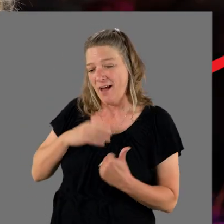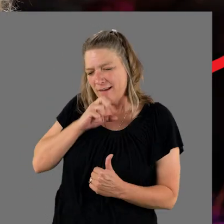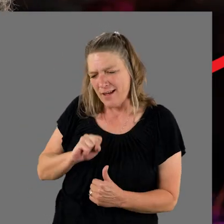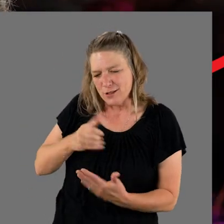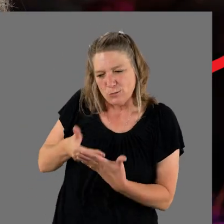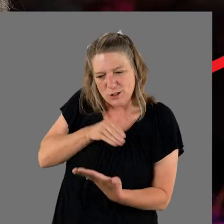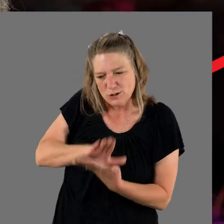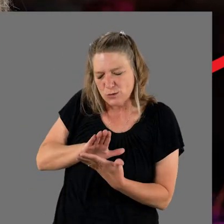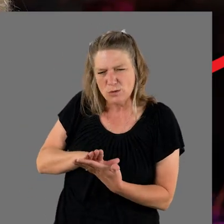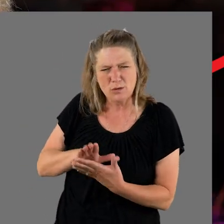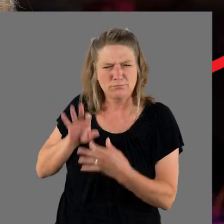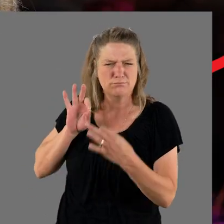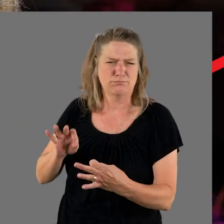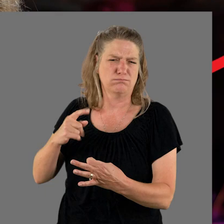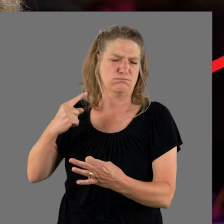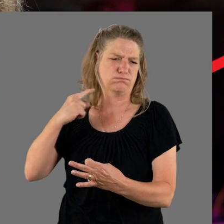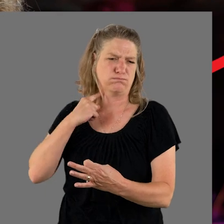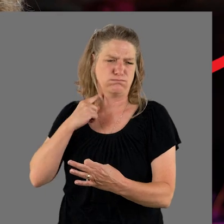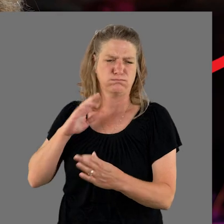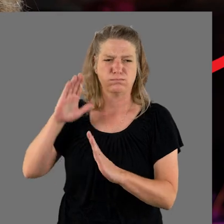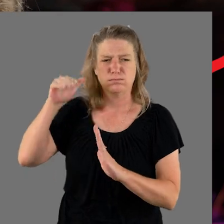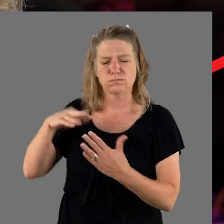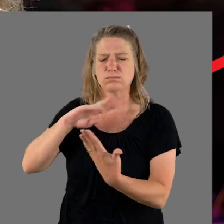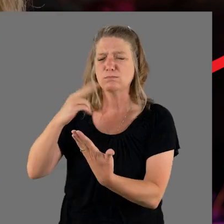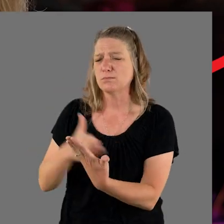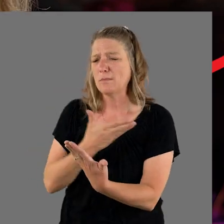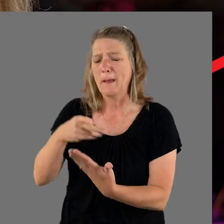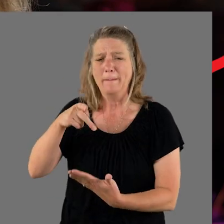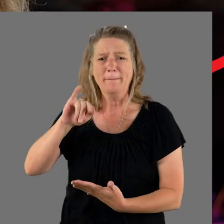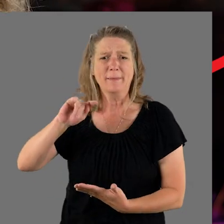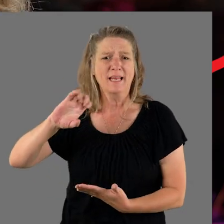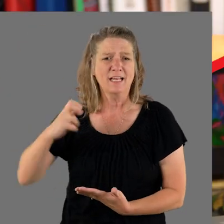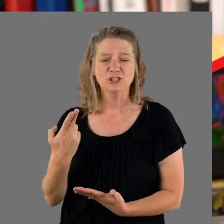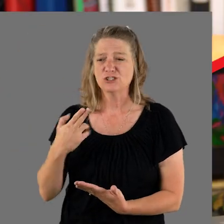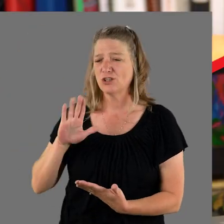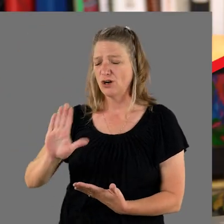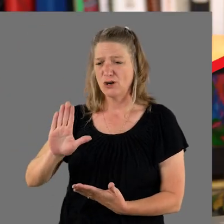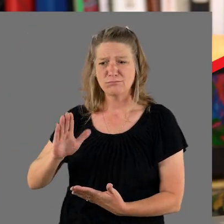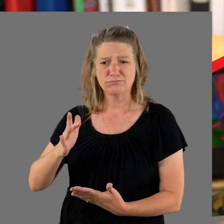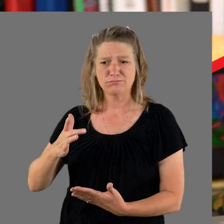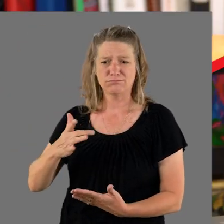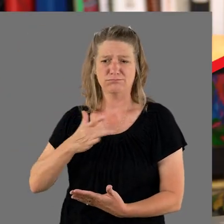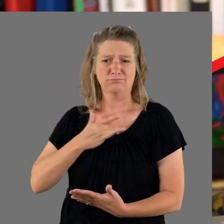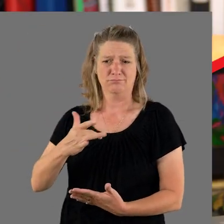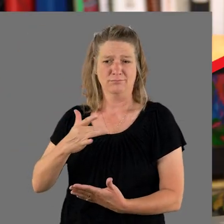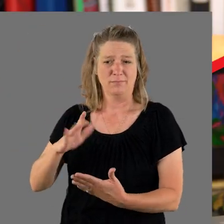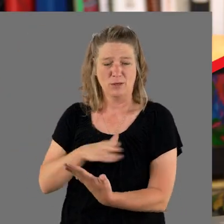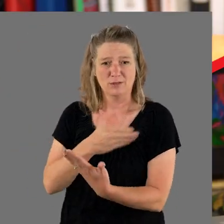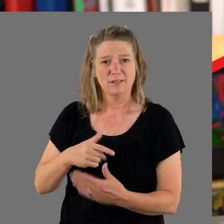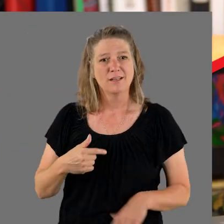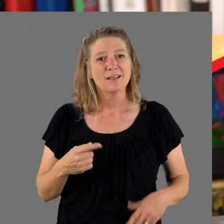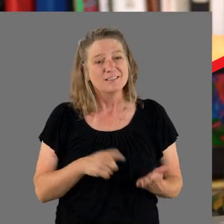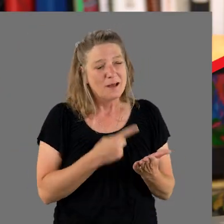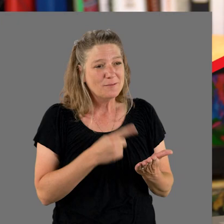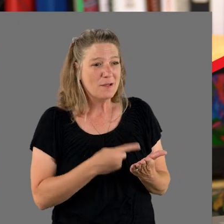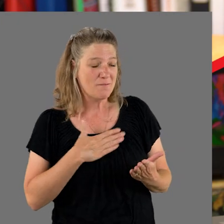she's had perfect pitch. She just has an affinity towards music. You know, I make beats sometimes with my braille songs.